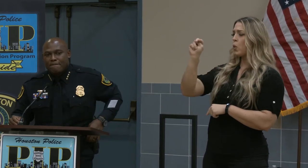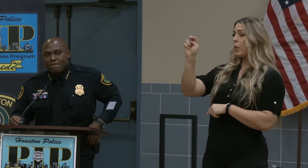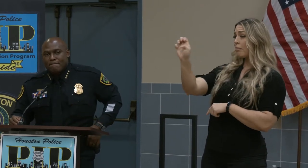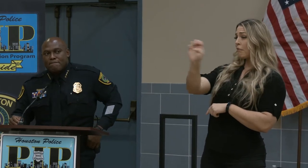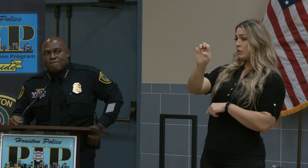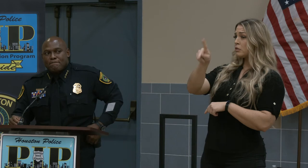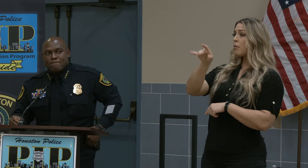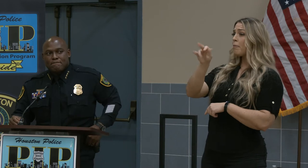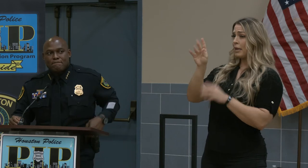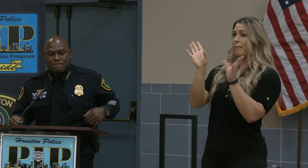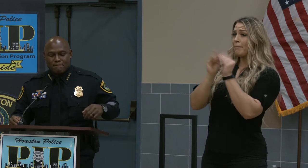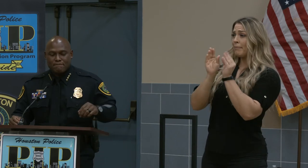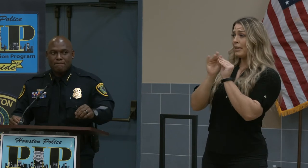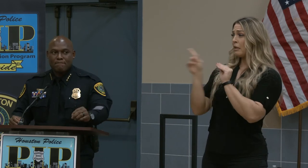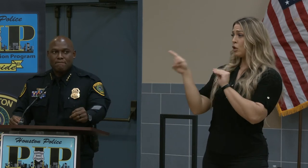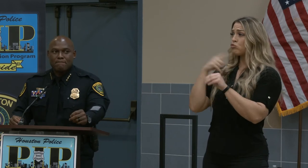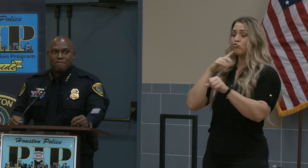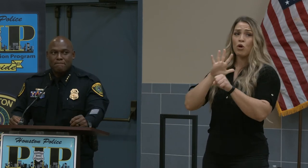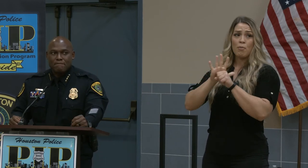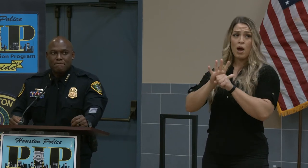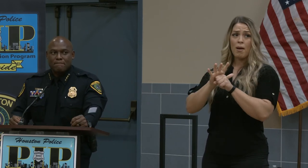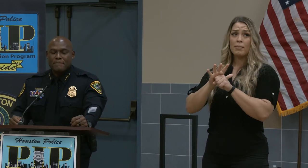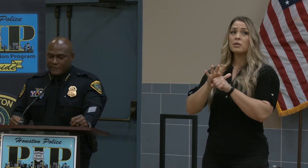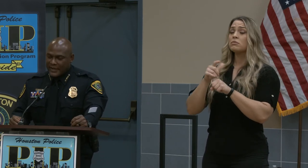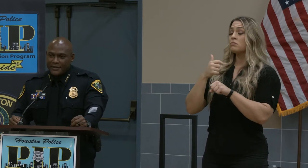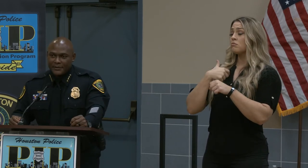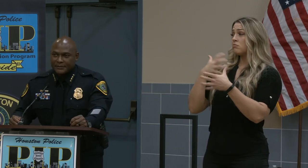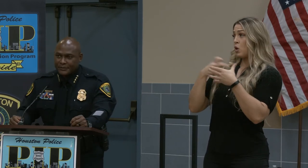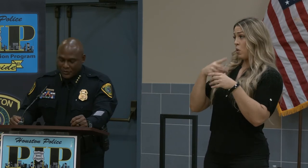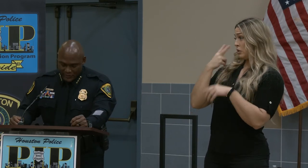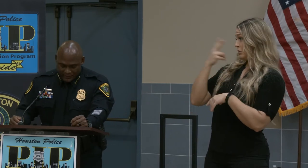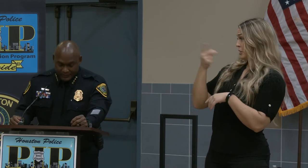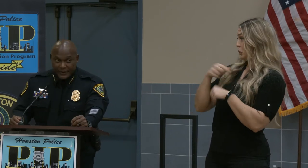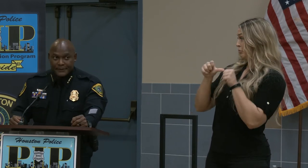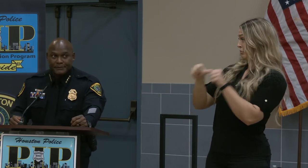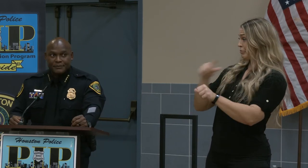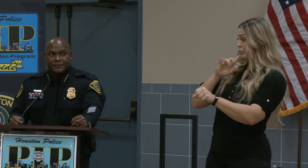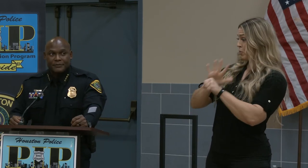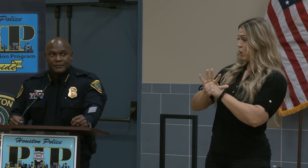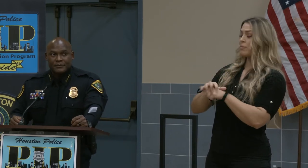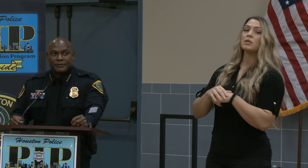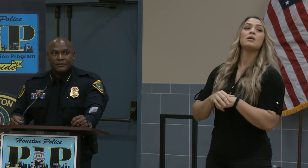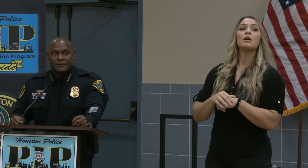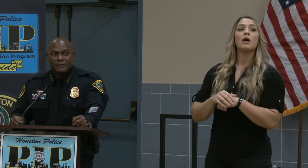You made me a promise and I'm just here to hold you accountable to that promise. Chief Finner: Thank you. >> A man overdosed at that house